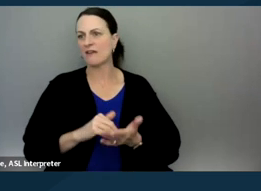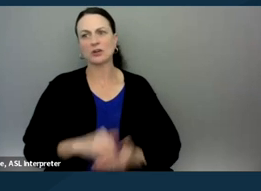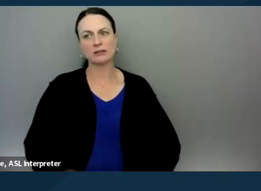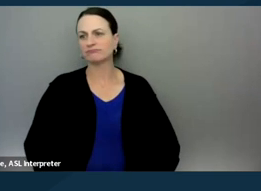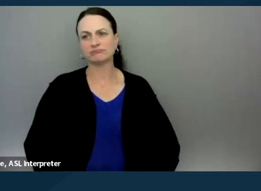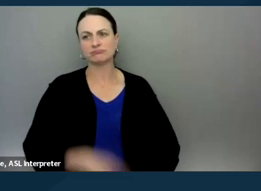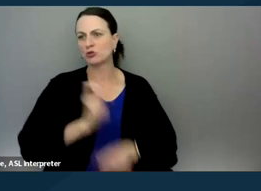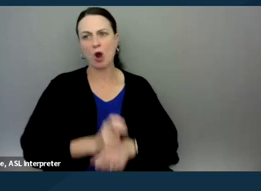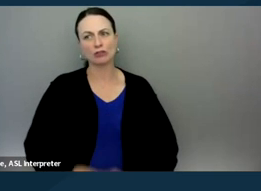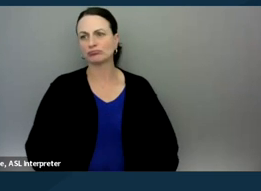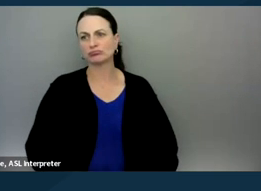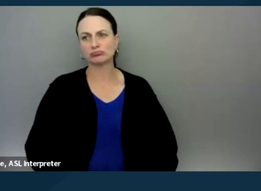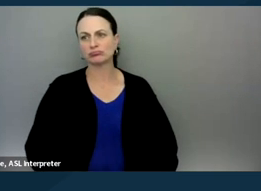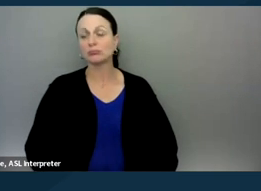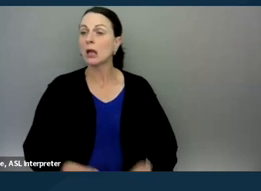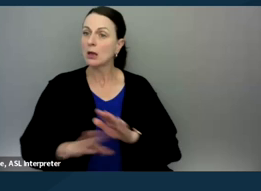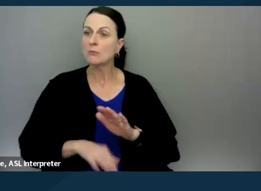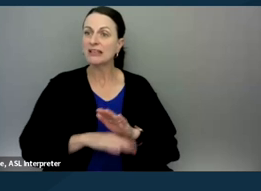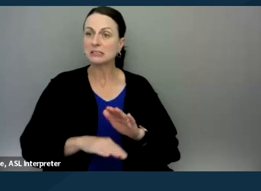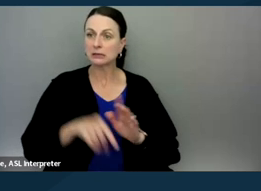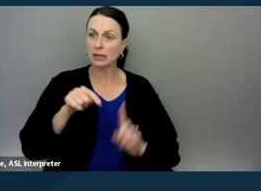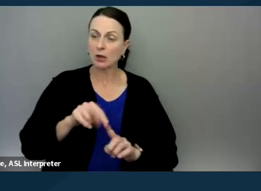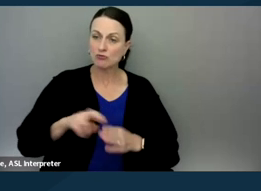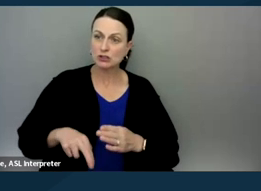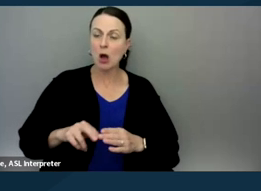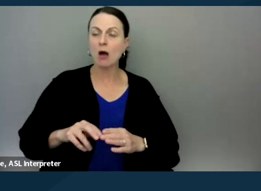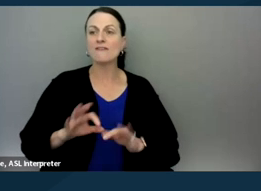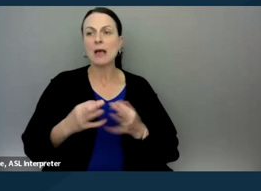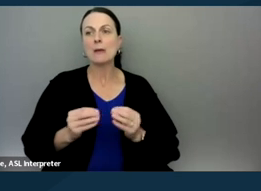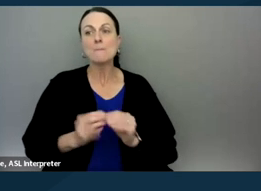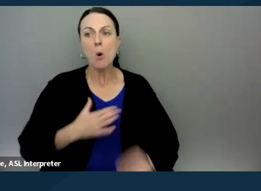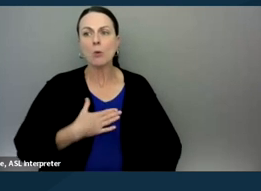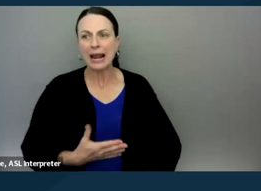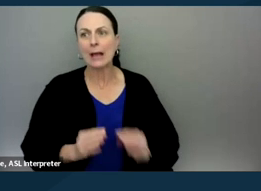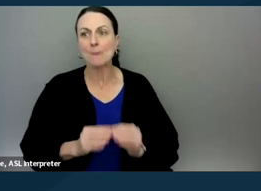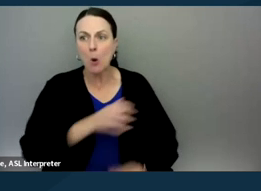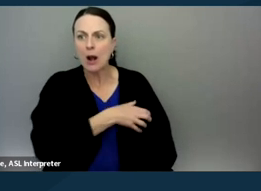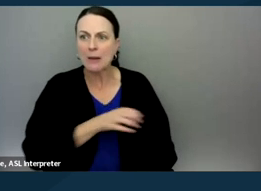So we wanna basically have the net result be that families are more willing and more empowered to engage